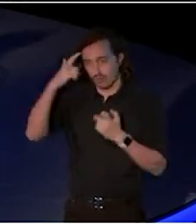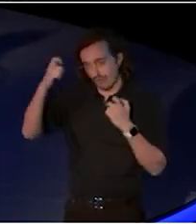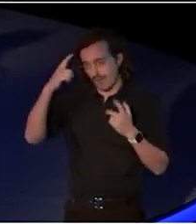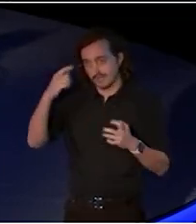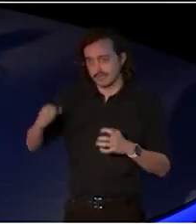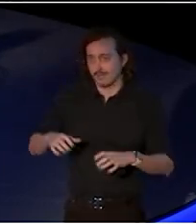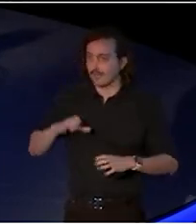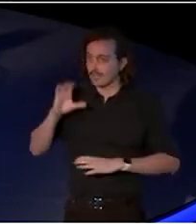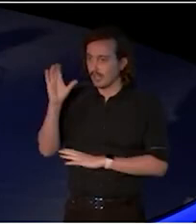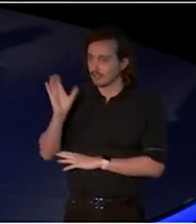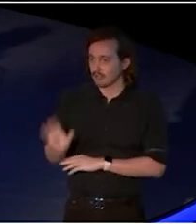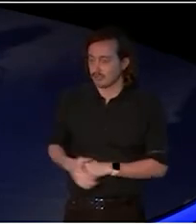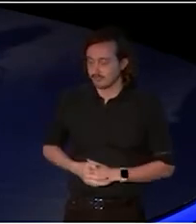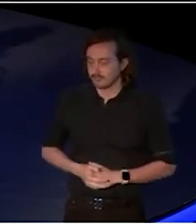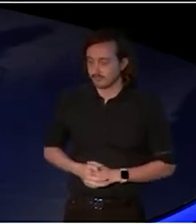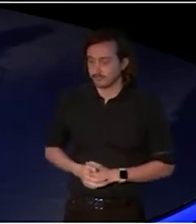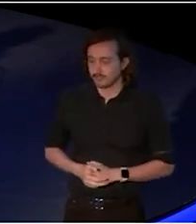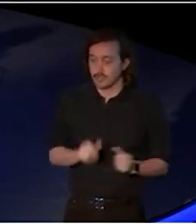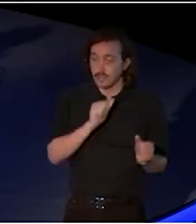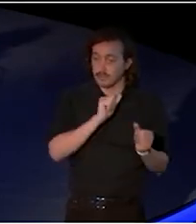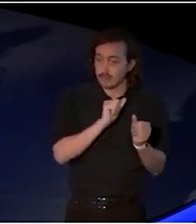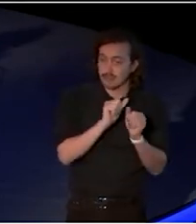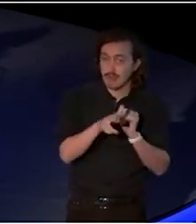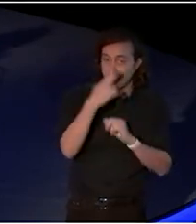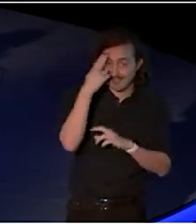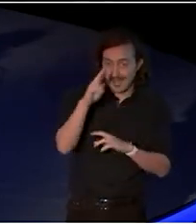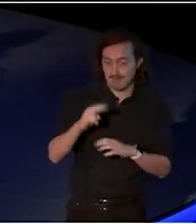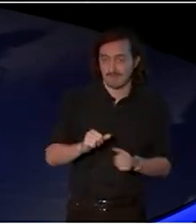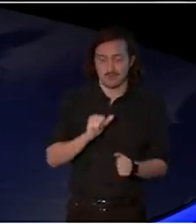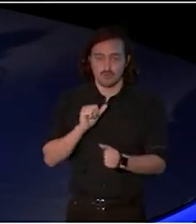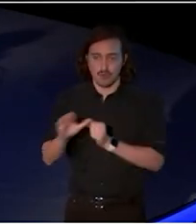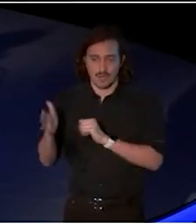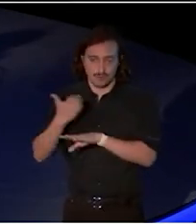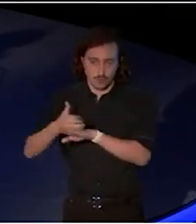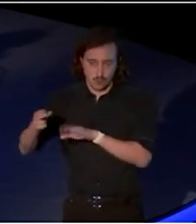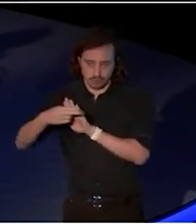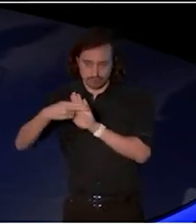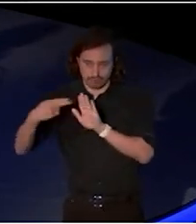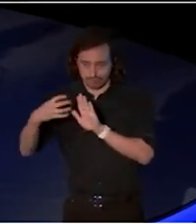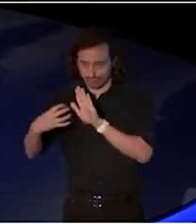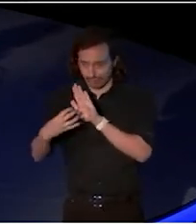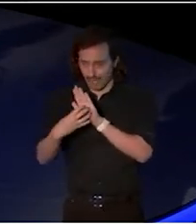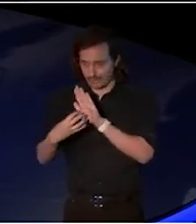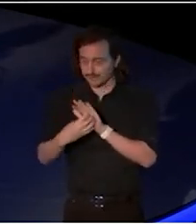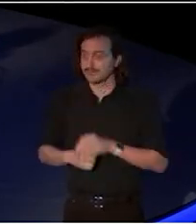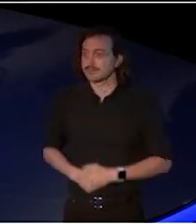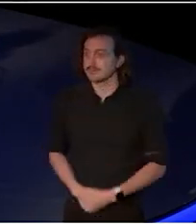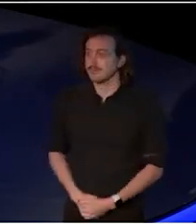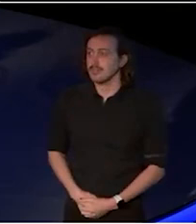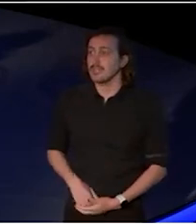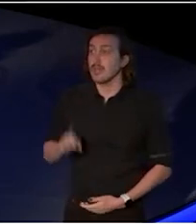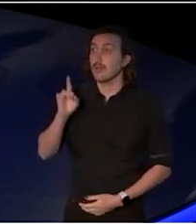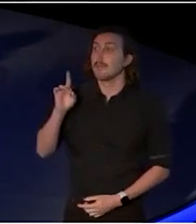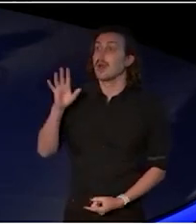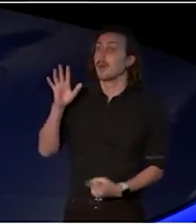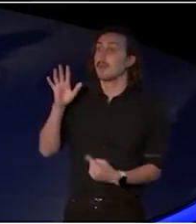Great name, great new look, but more importantly, a huge new remit.